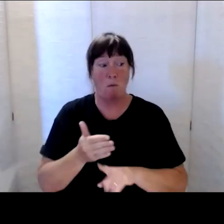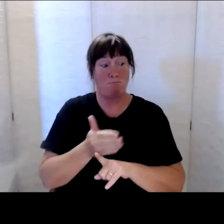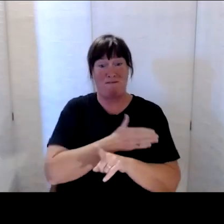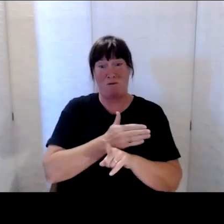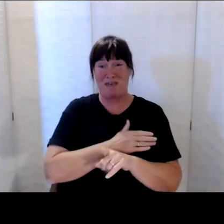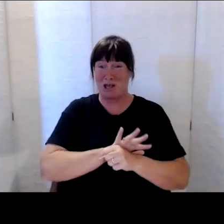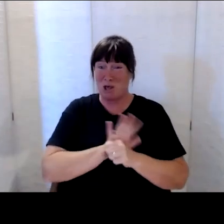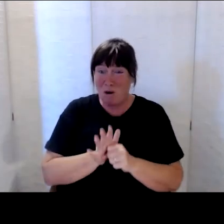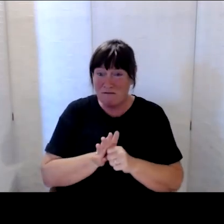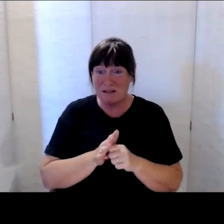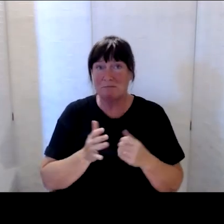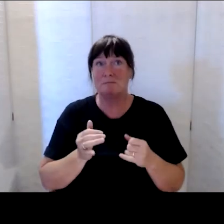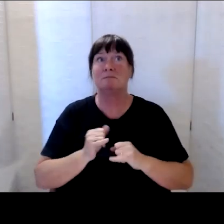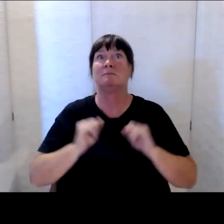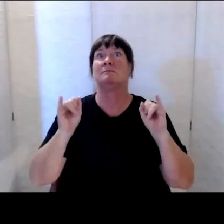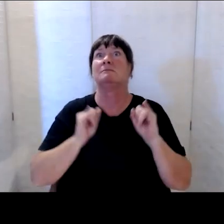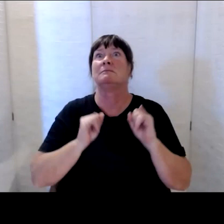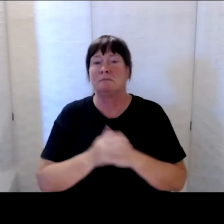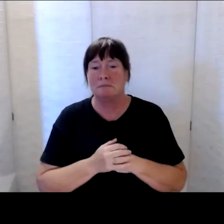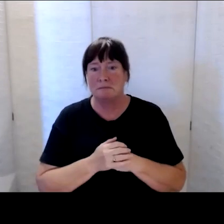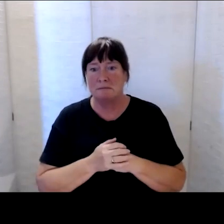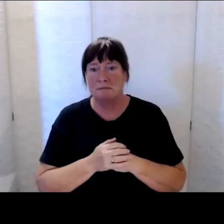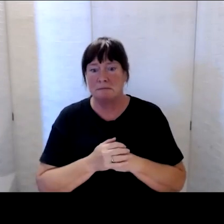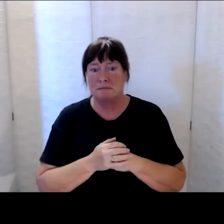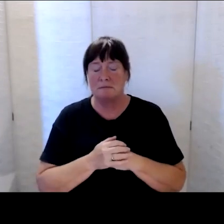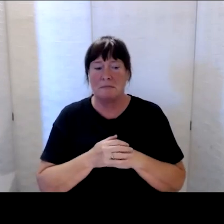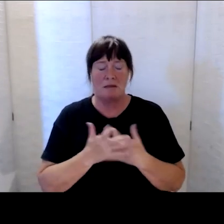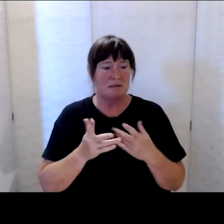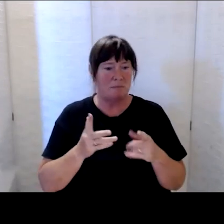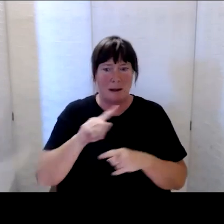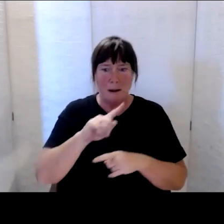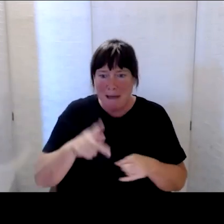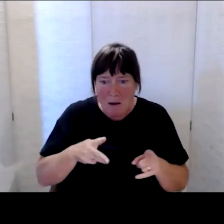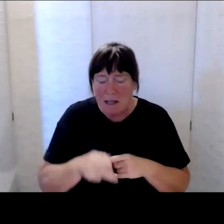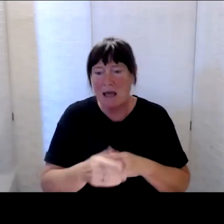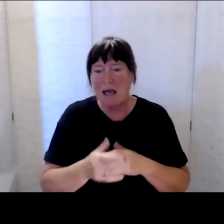further disruptions to services, power cuts, loss of transport and other infrastructure impacts.